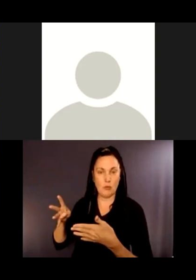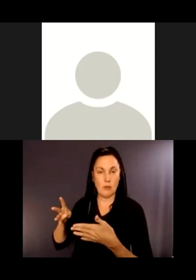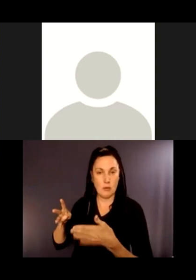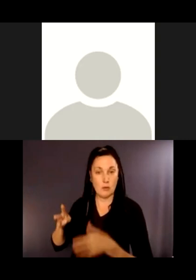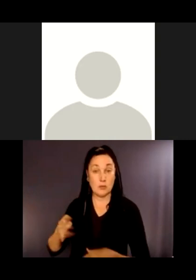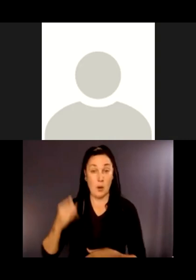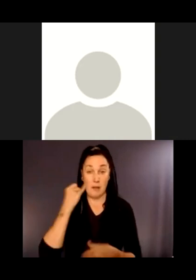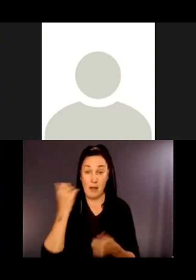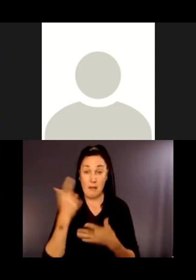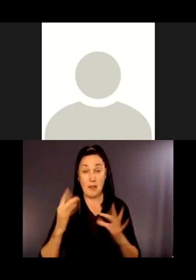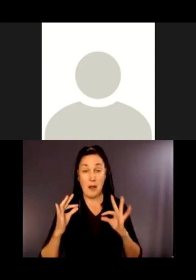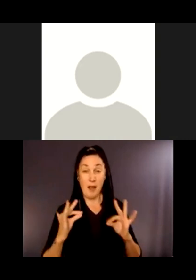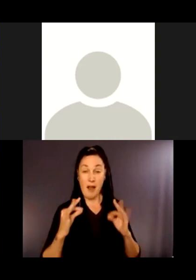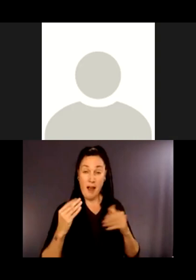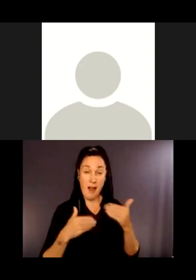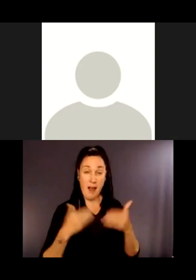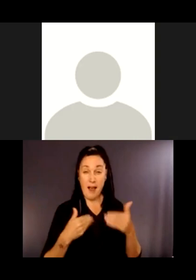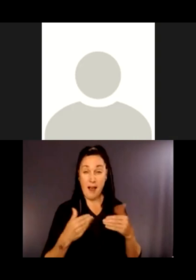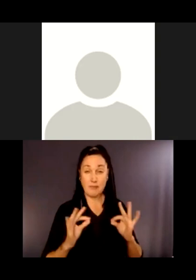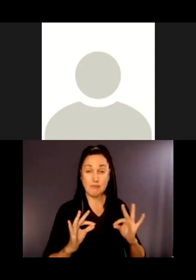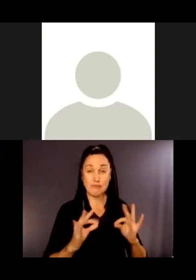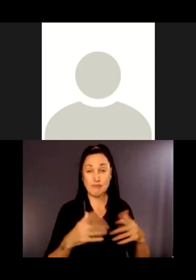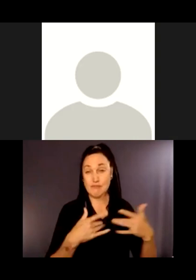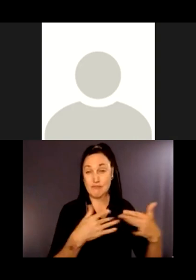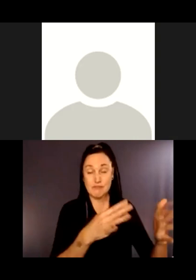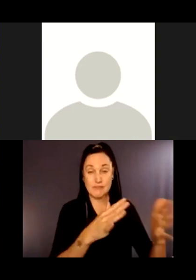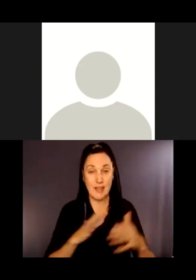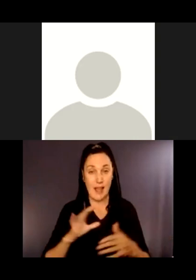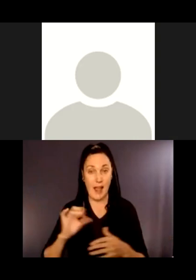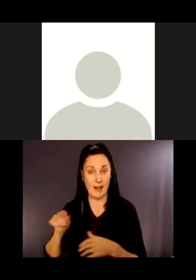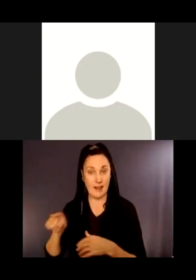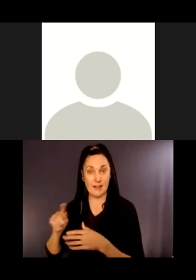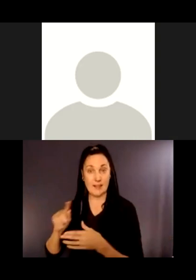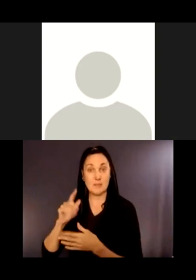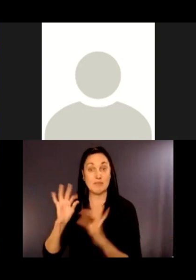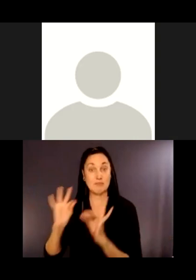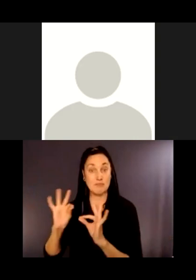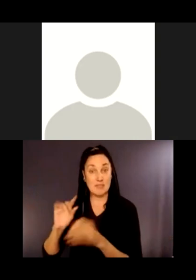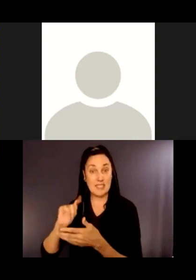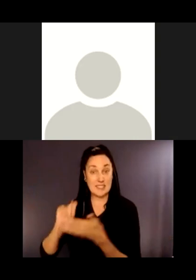he's ready to restore and a fish window is open, he can do that. If not, he has to wait.